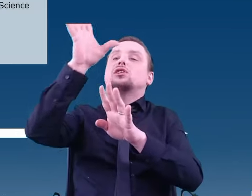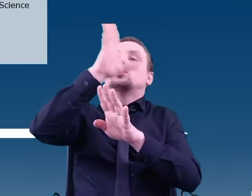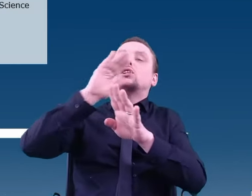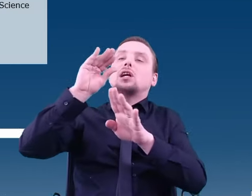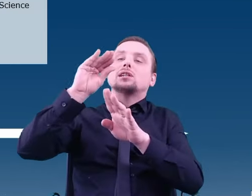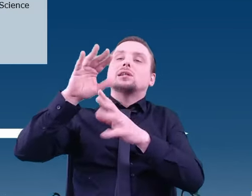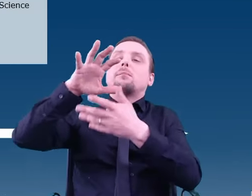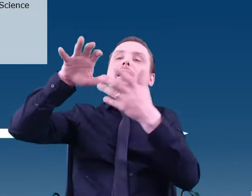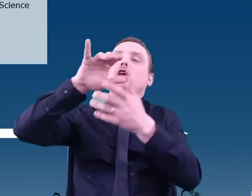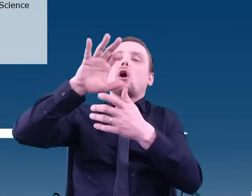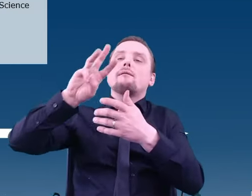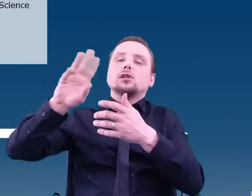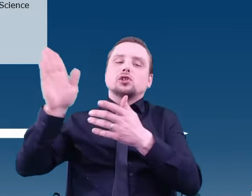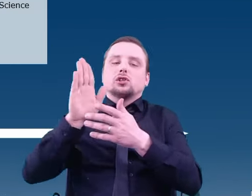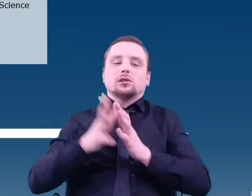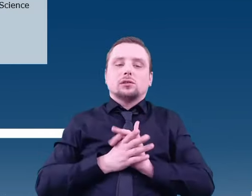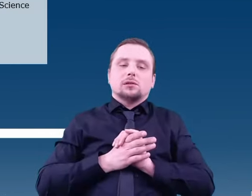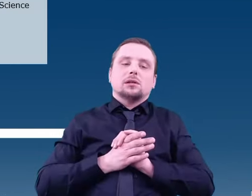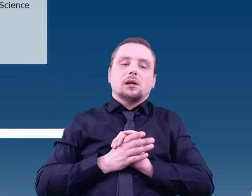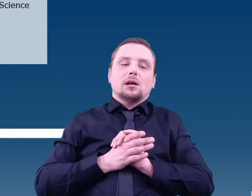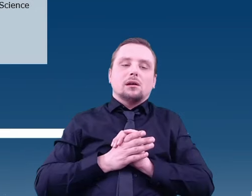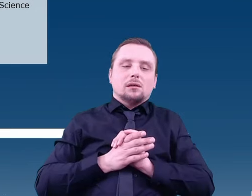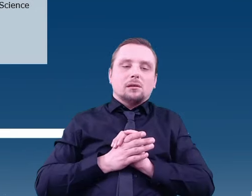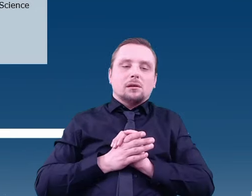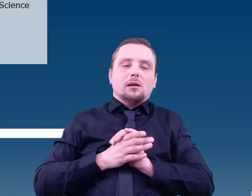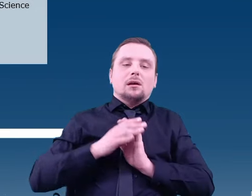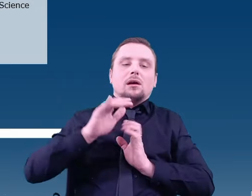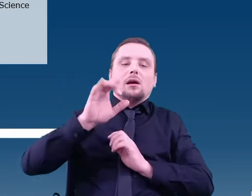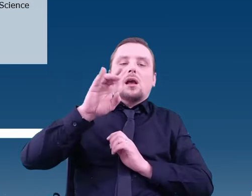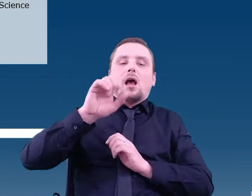Ganymede, Callisto, and Europa. It will end with a daring maneuver.